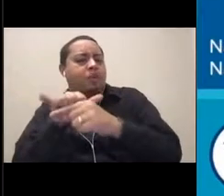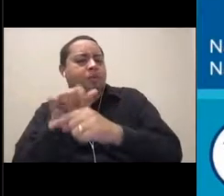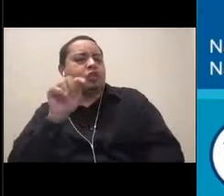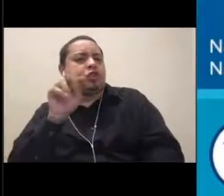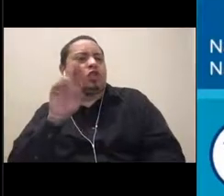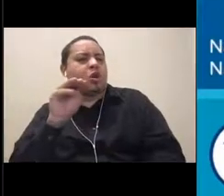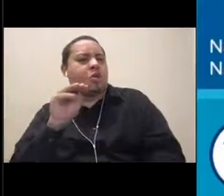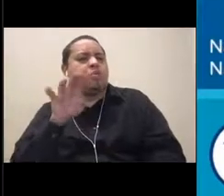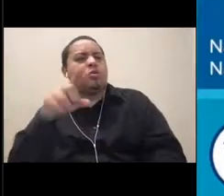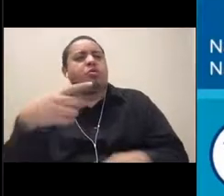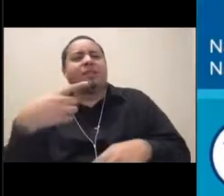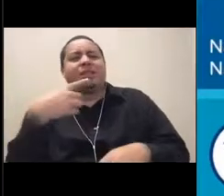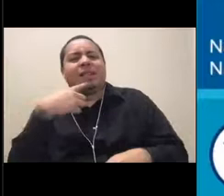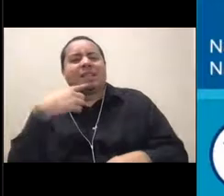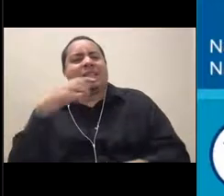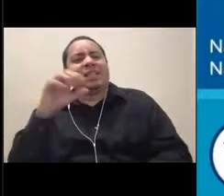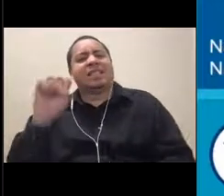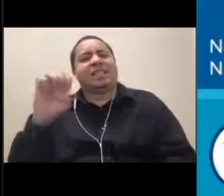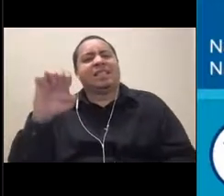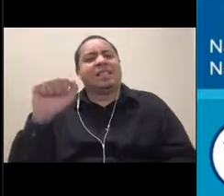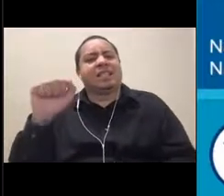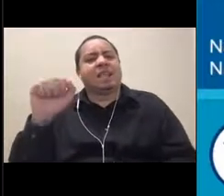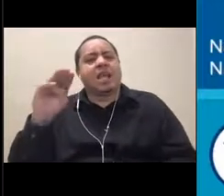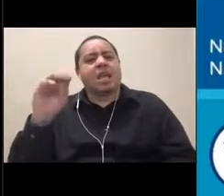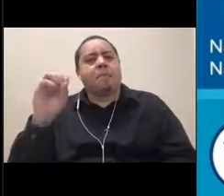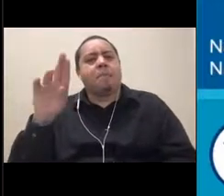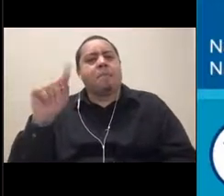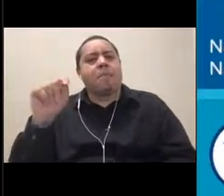Can you explain what a seamount is? Of course, yes.